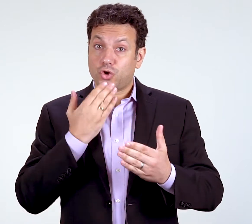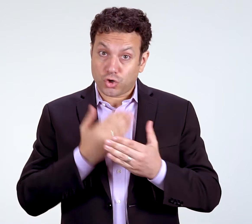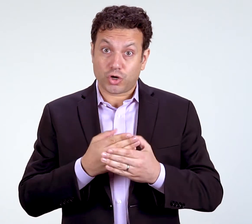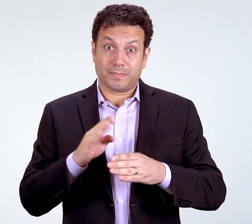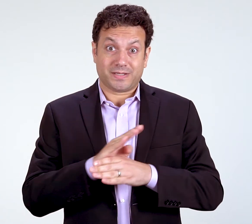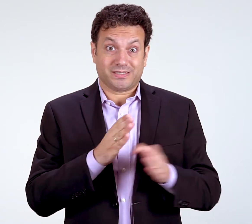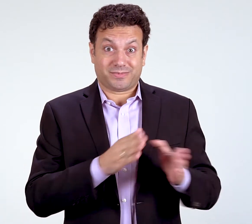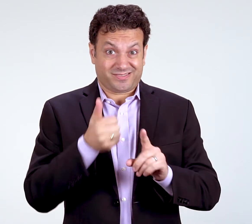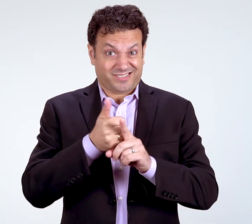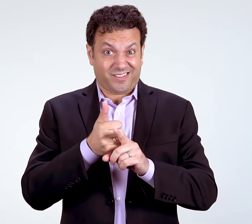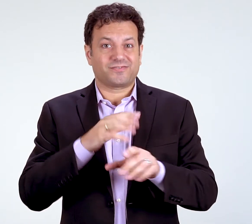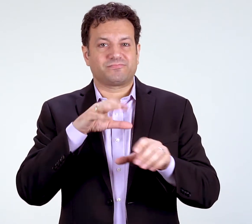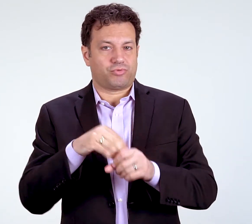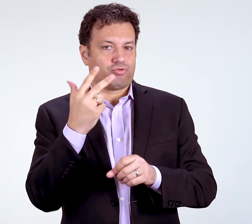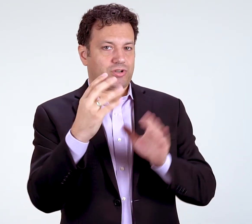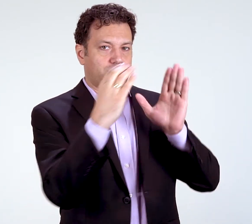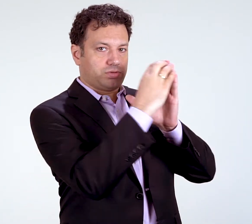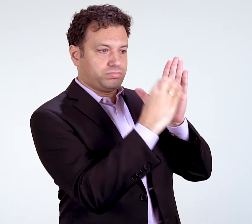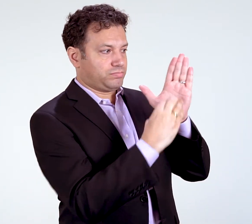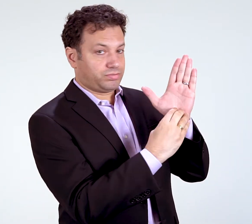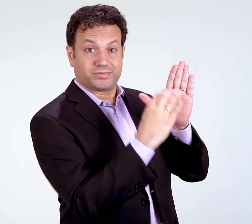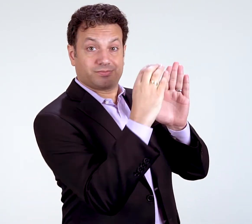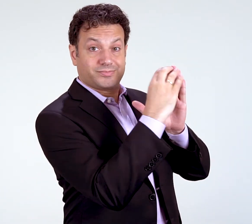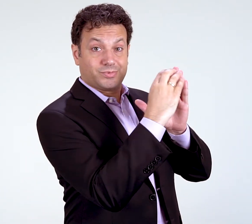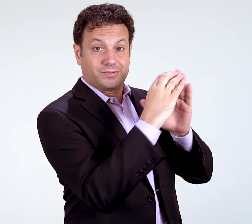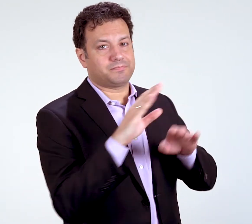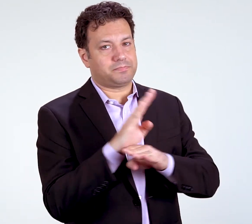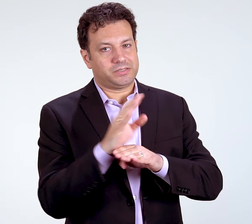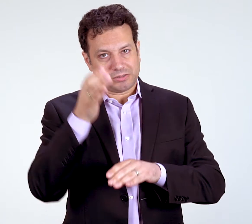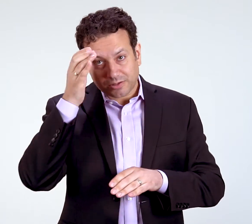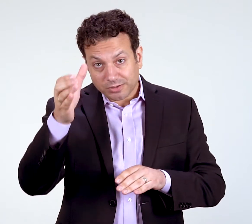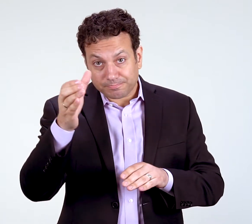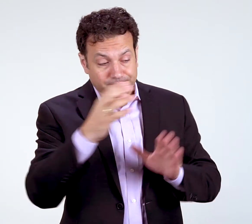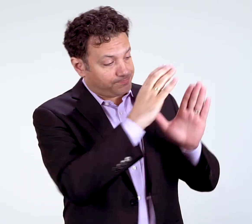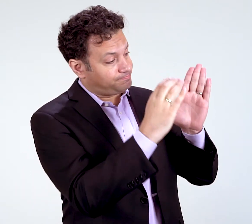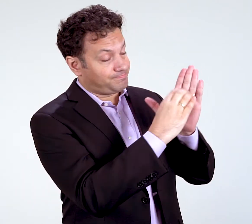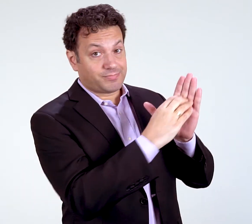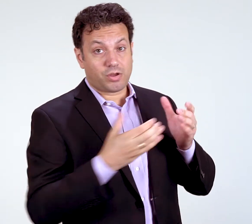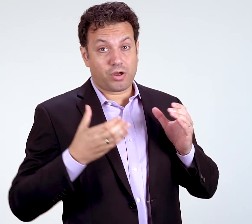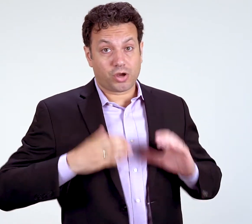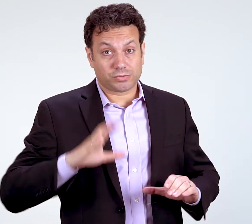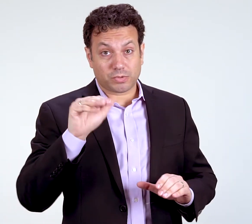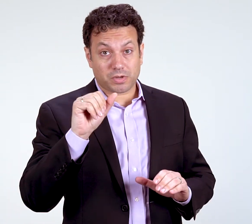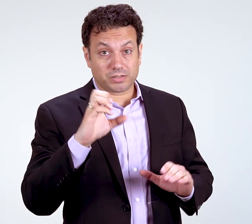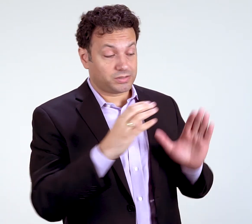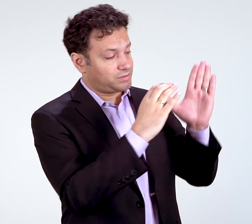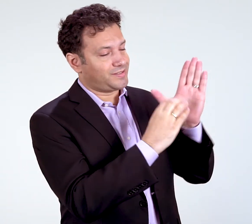A good business plan has three sections: your business concept, your customer base,